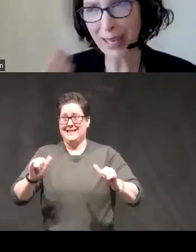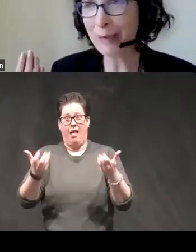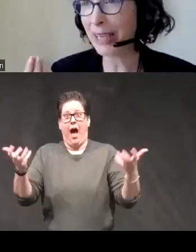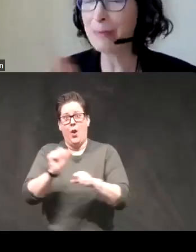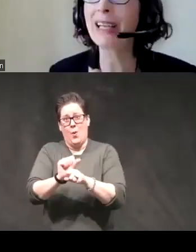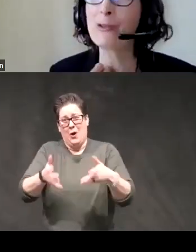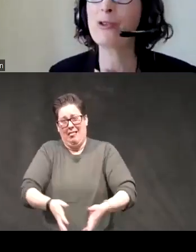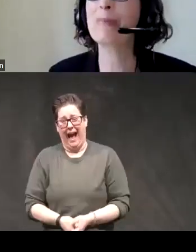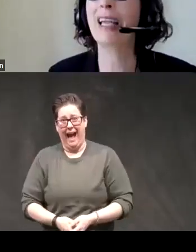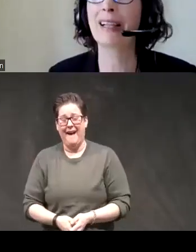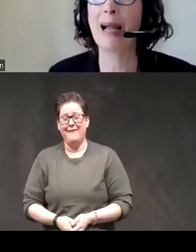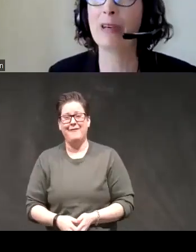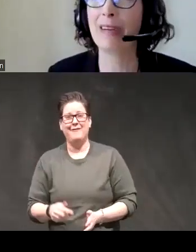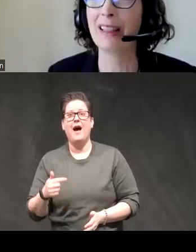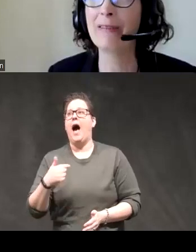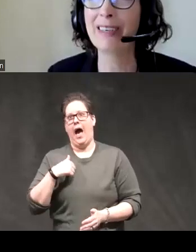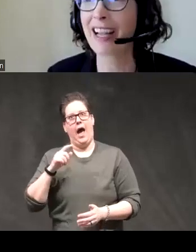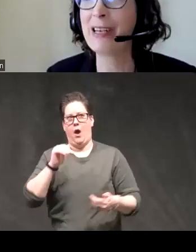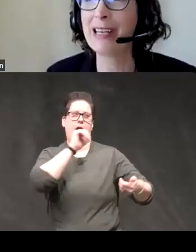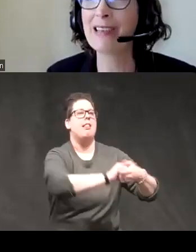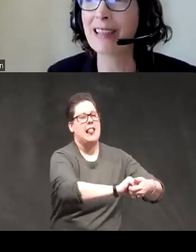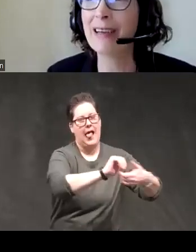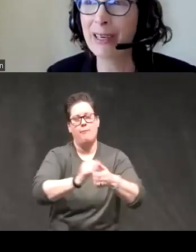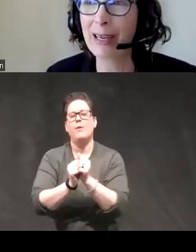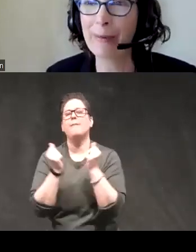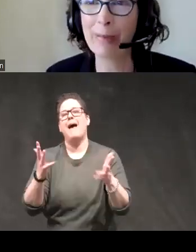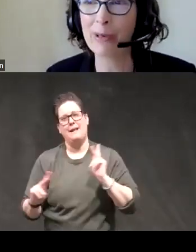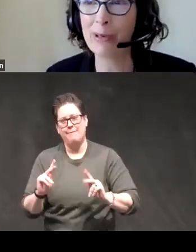it makes me extremely collaborative I love hearing ideas I love hearing about people